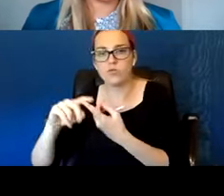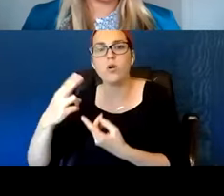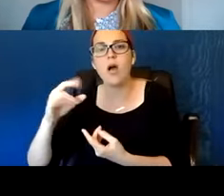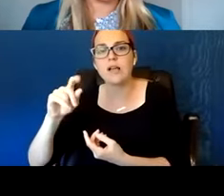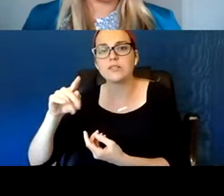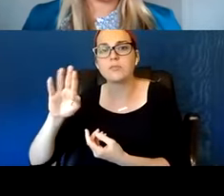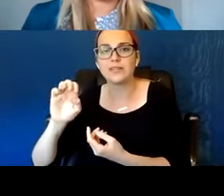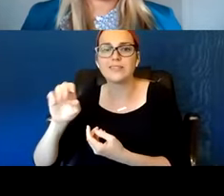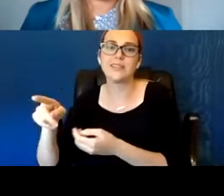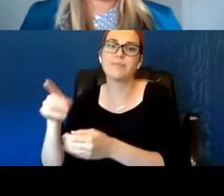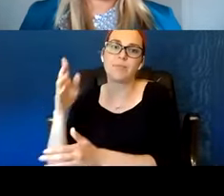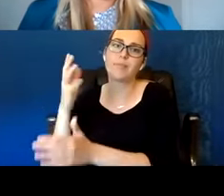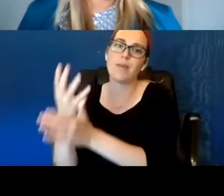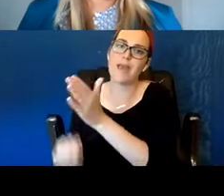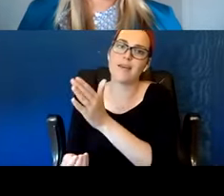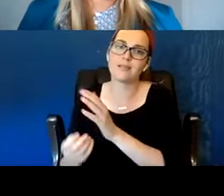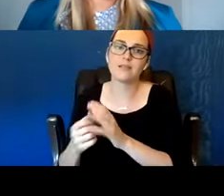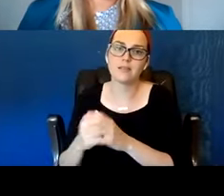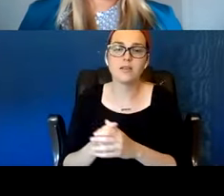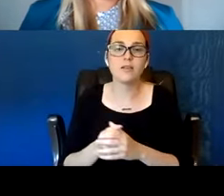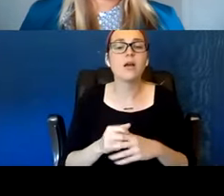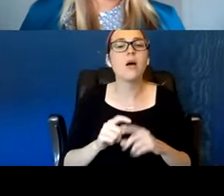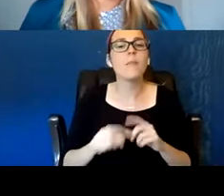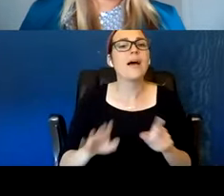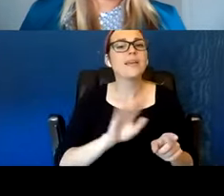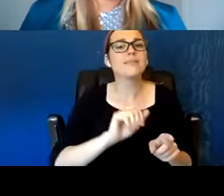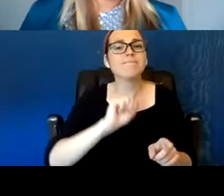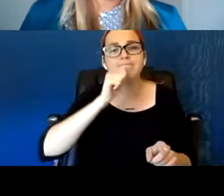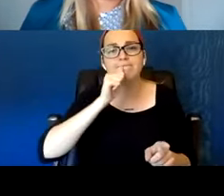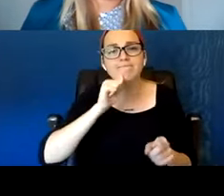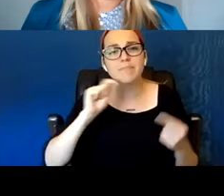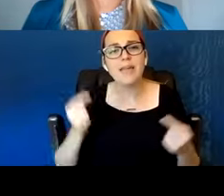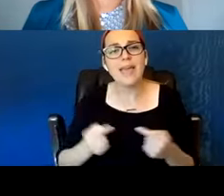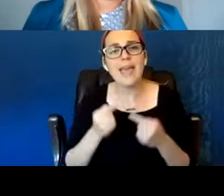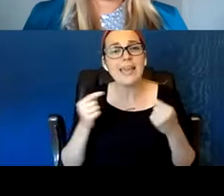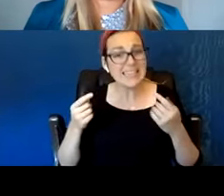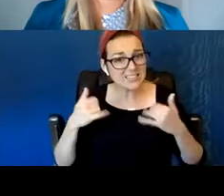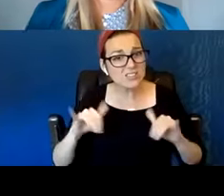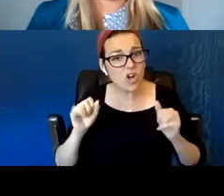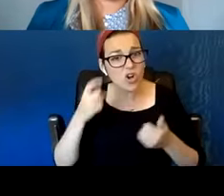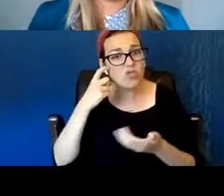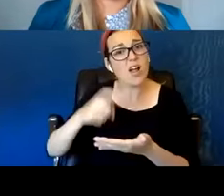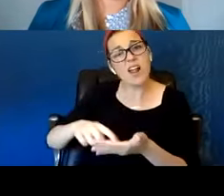that in his suffering, he was able to recognize others suffering as well.